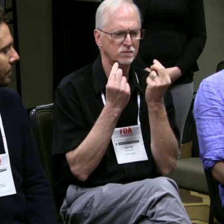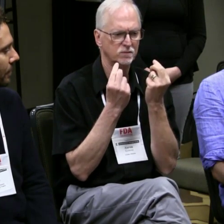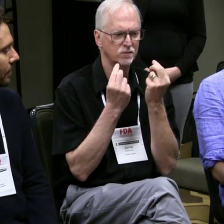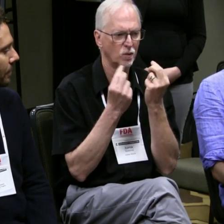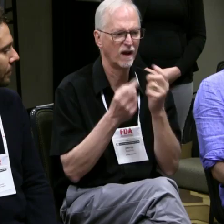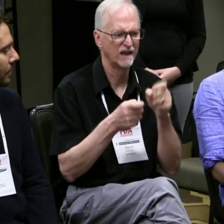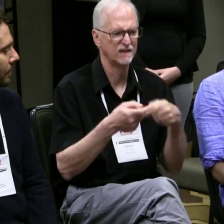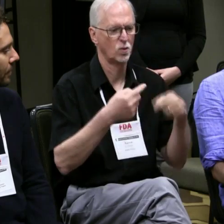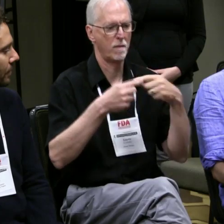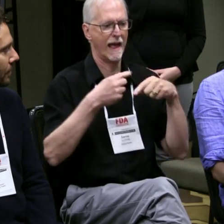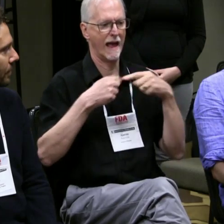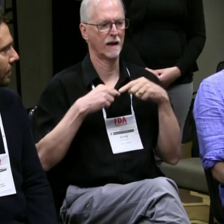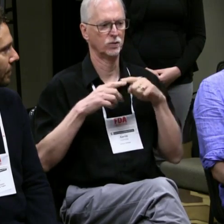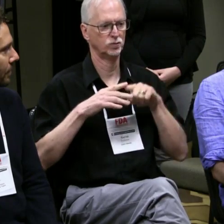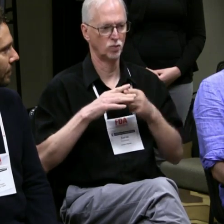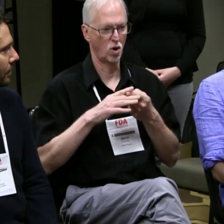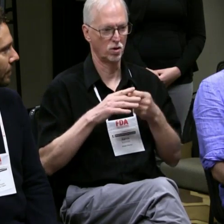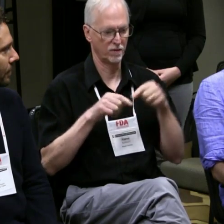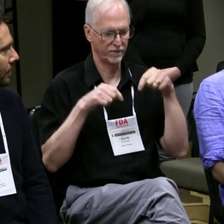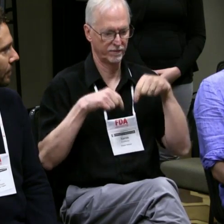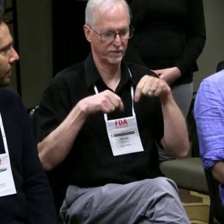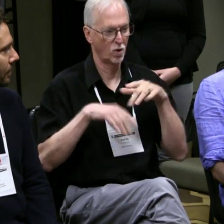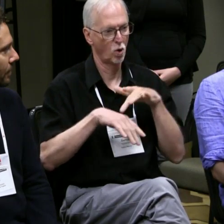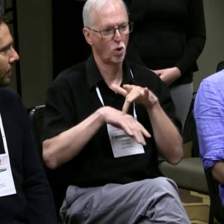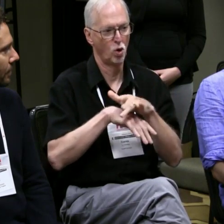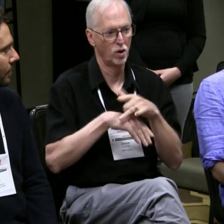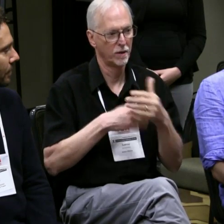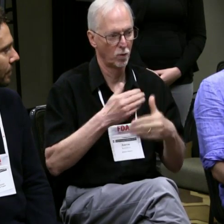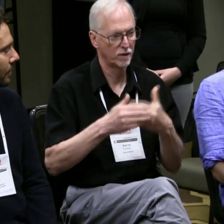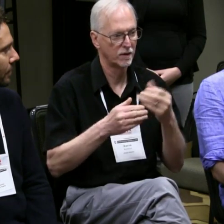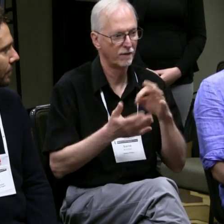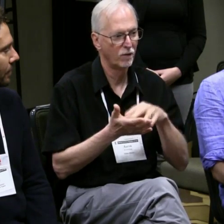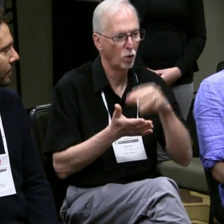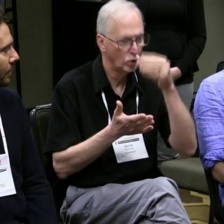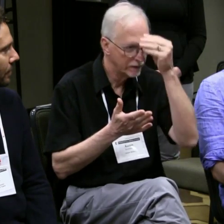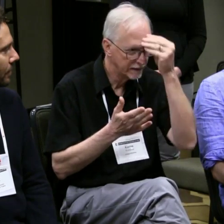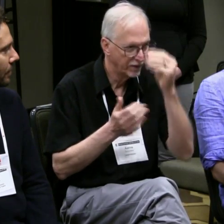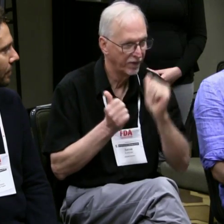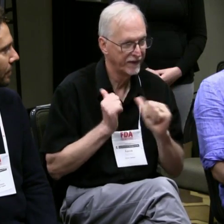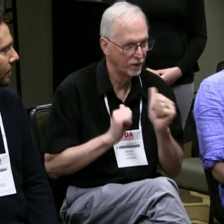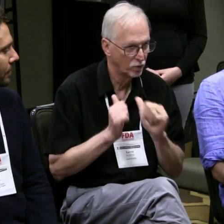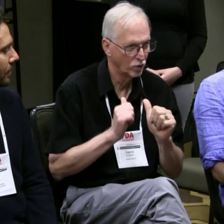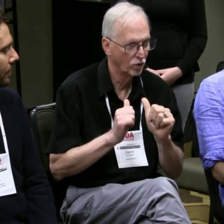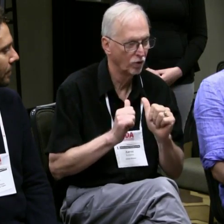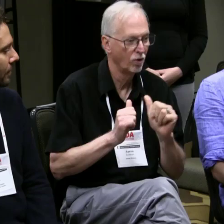when it's hard to go back and have that be part of the learning experience.